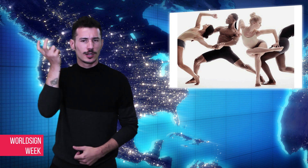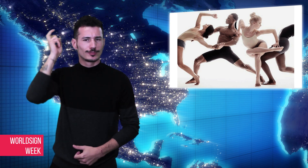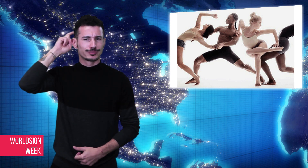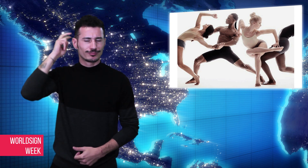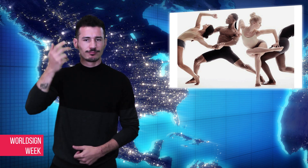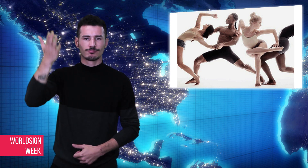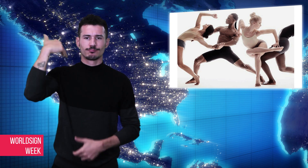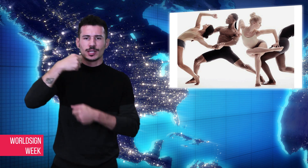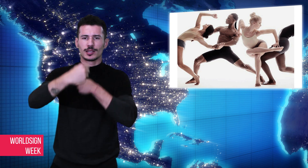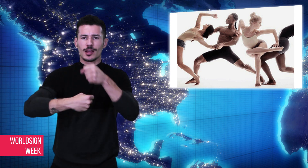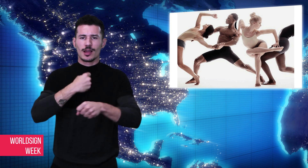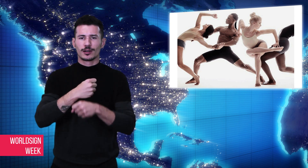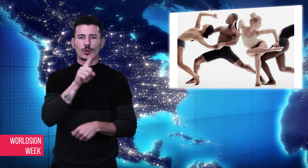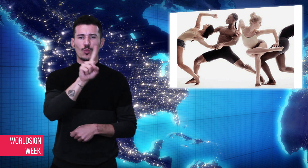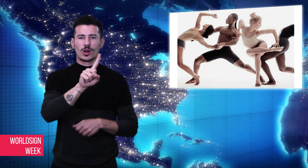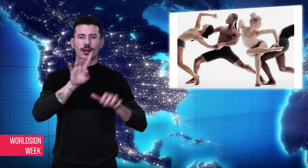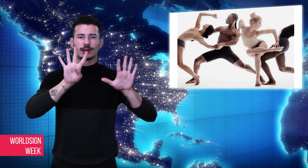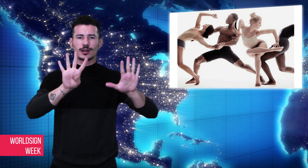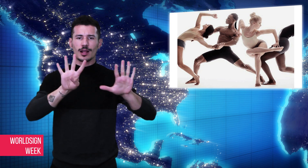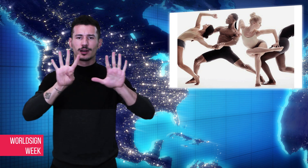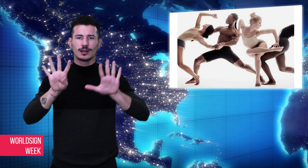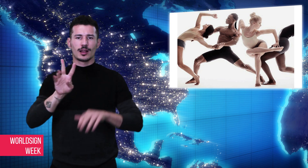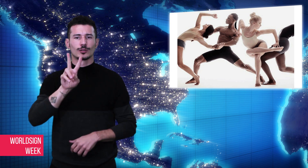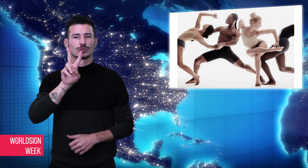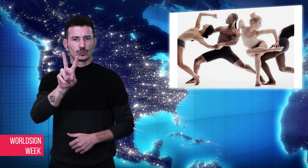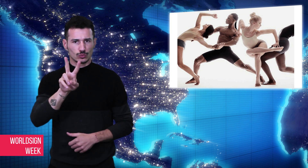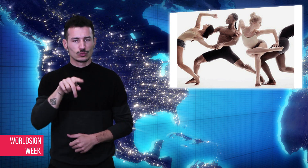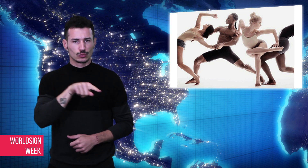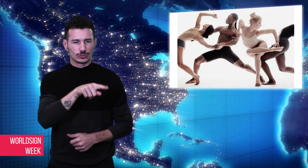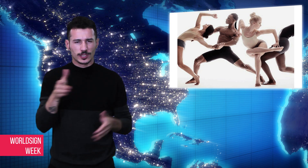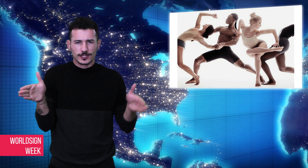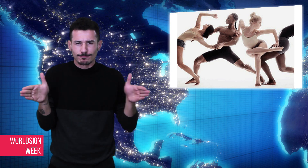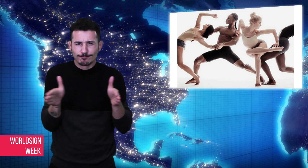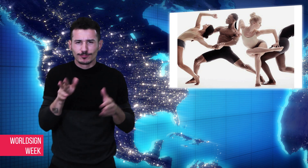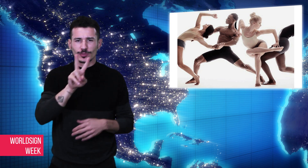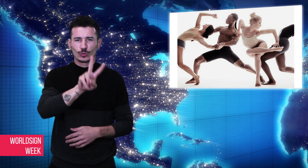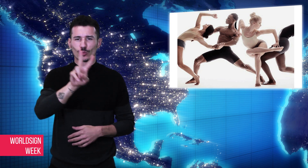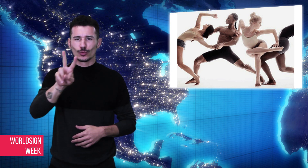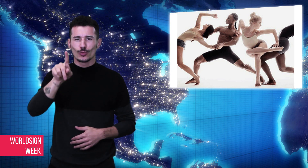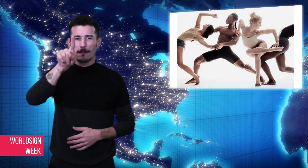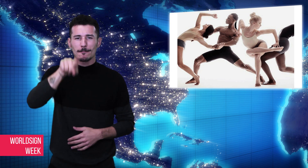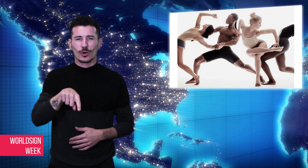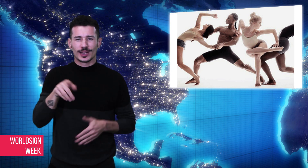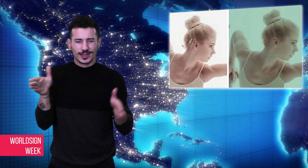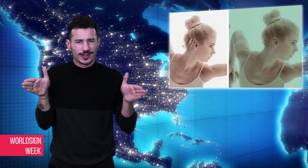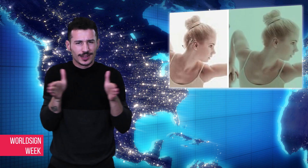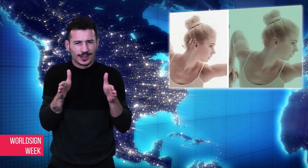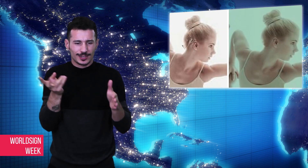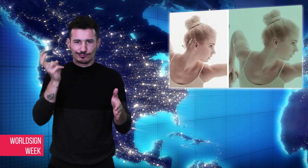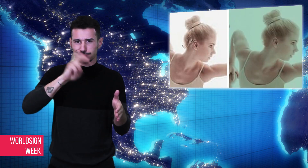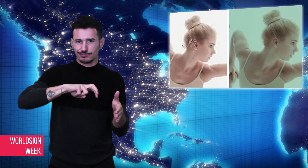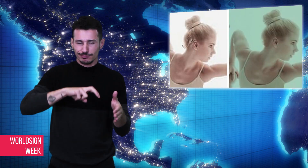22 months old, Simone says it is part